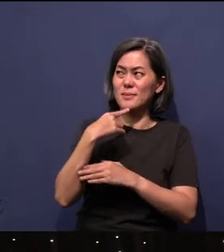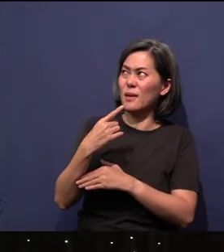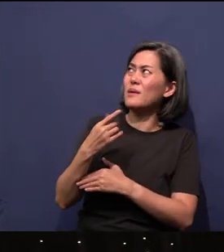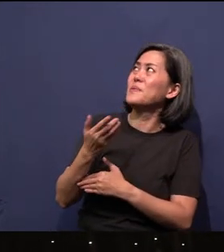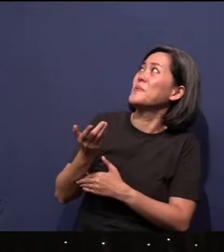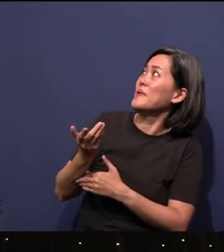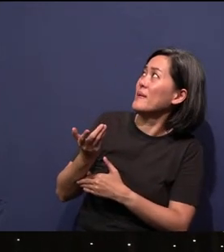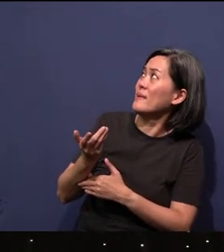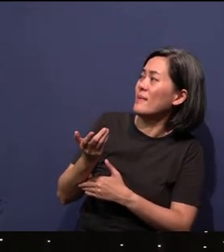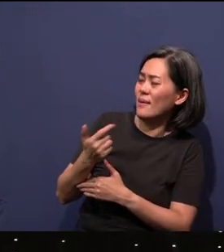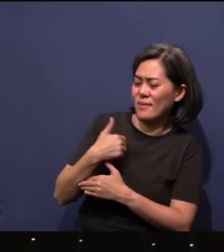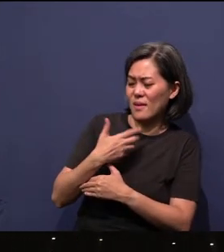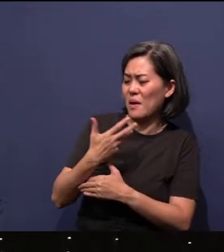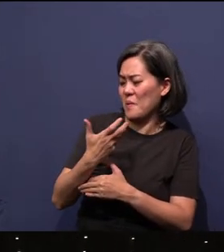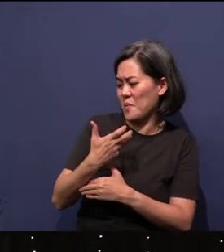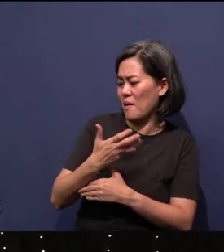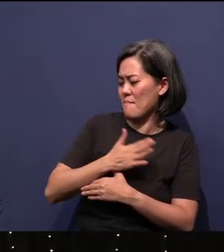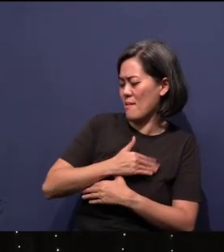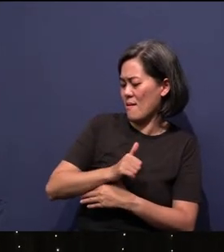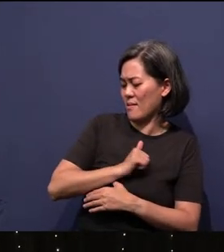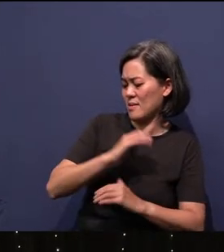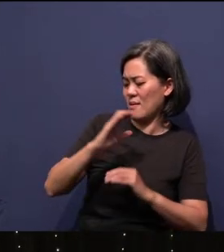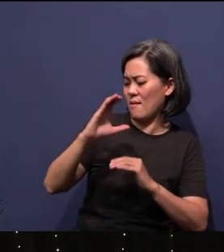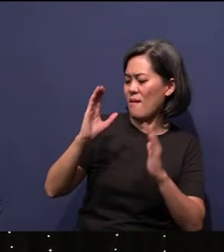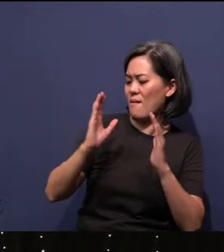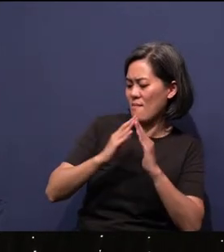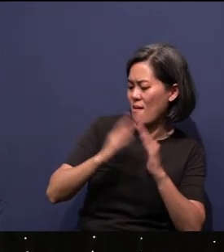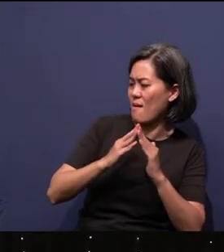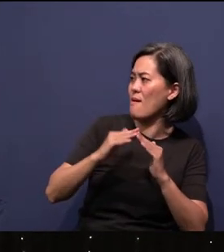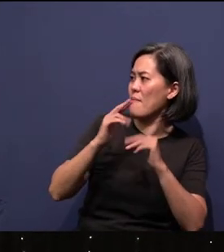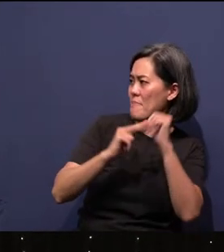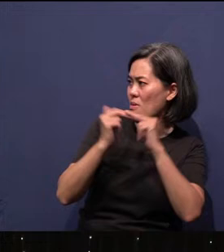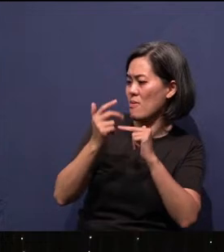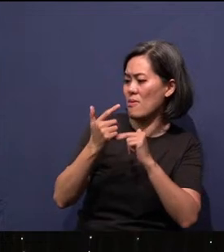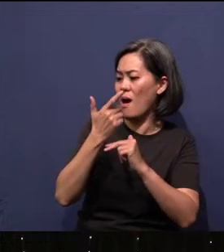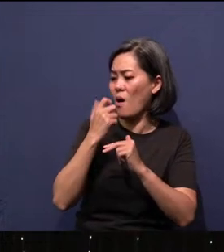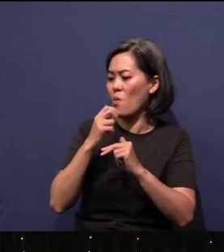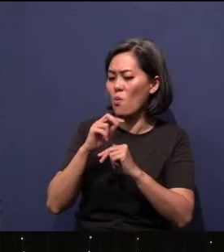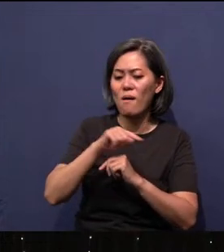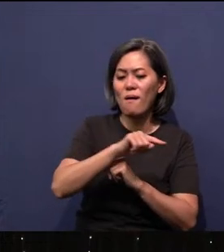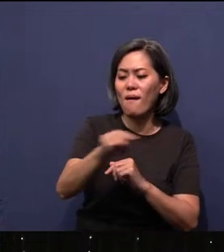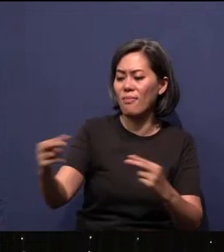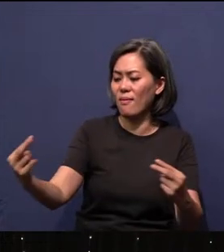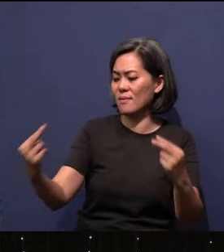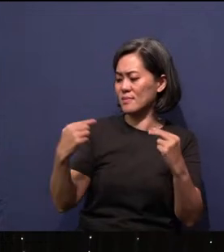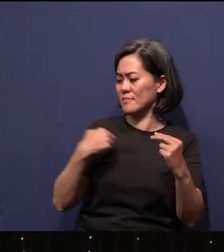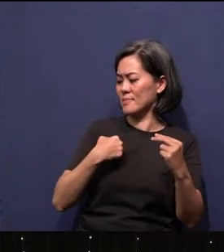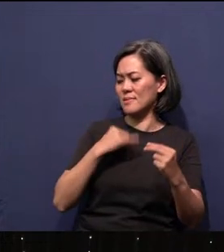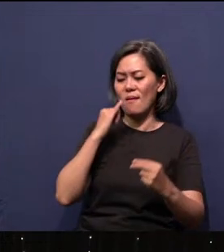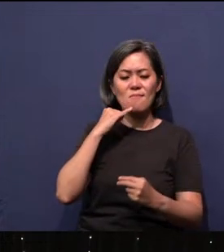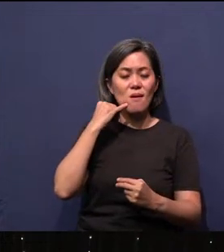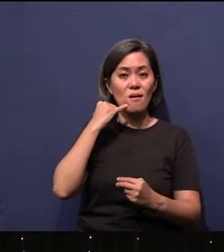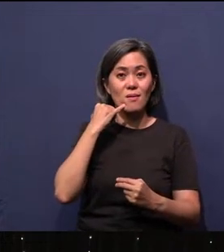I want to build a city for myself because you know what? I want the neighbors to be jealous about me.” Sounds like some of our